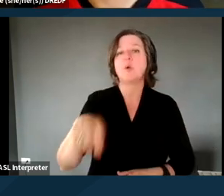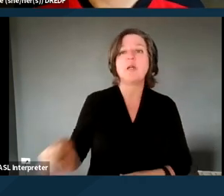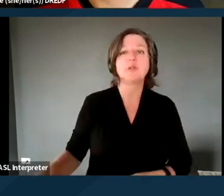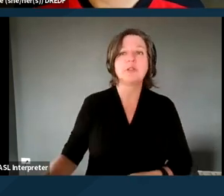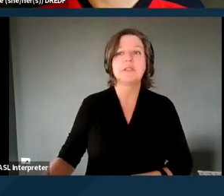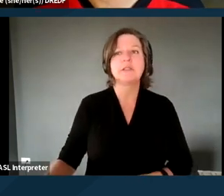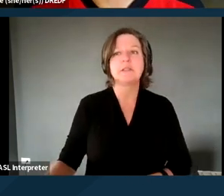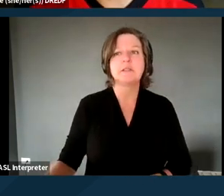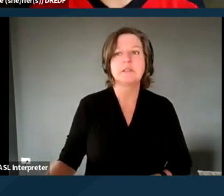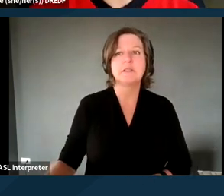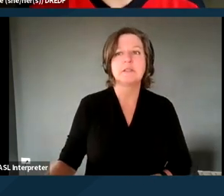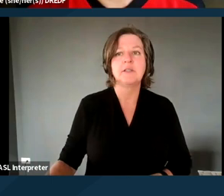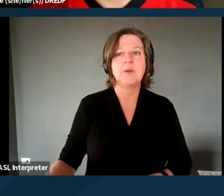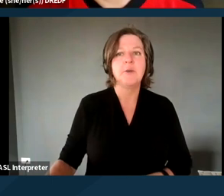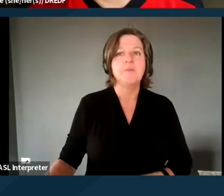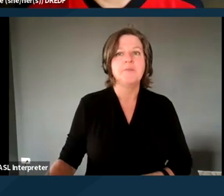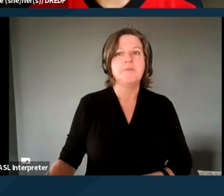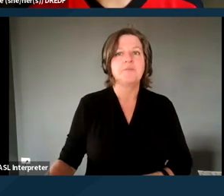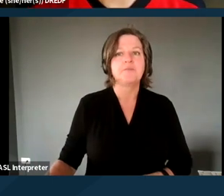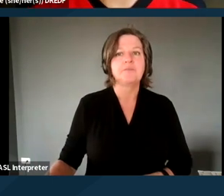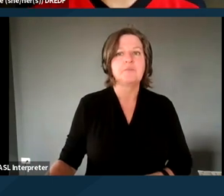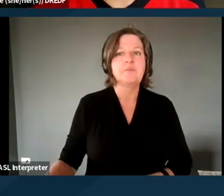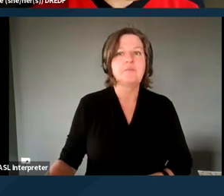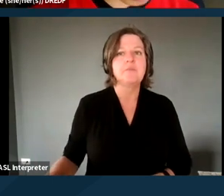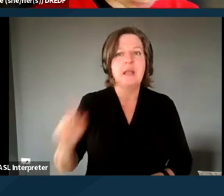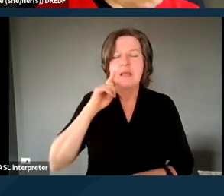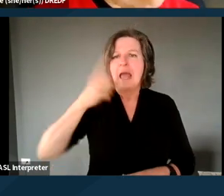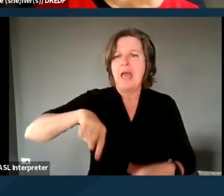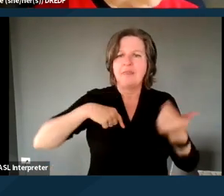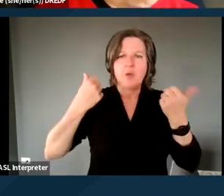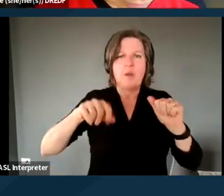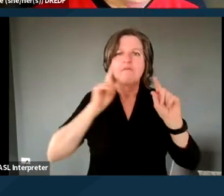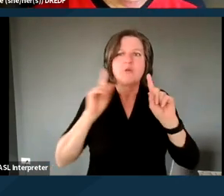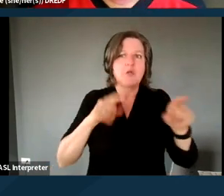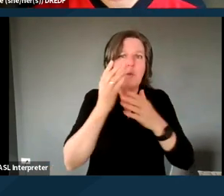I think we have answered, tried to answer some of them in the Q&A,